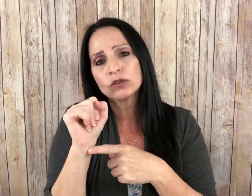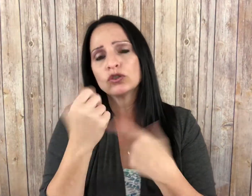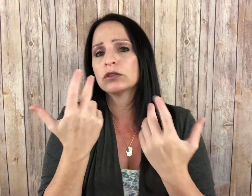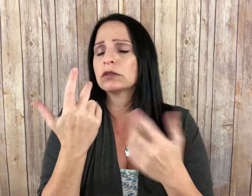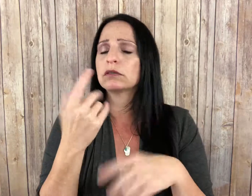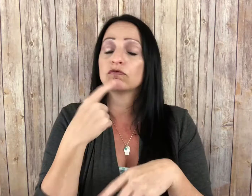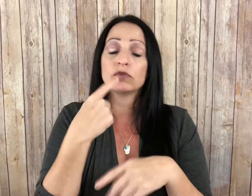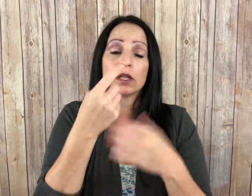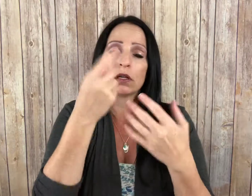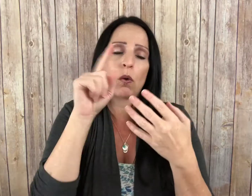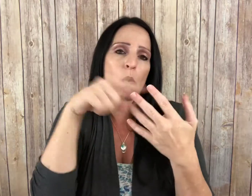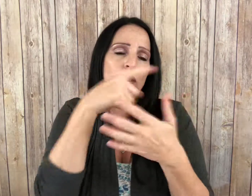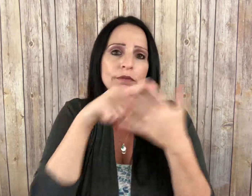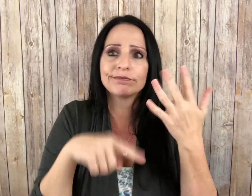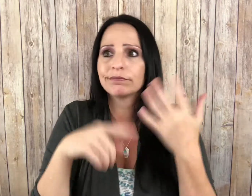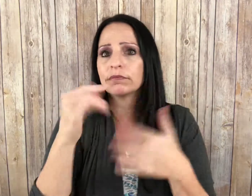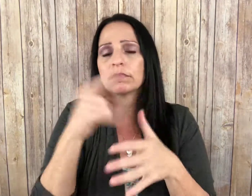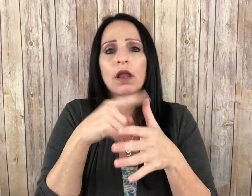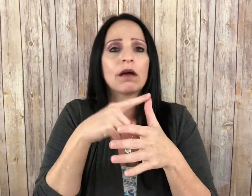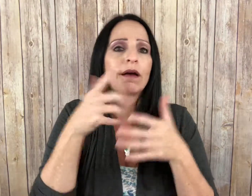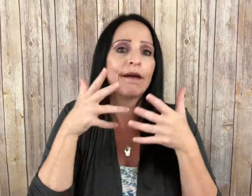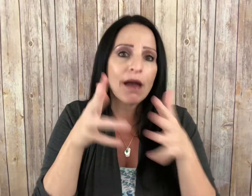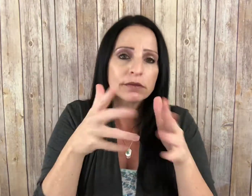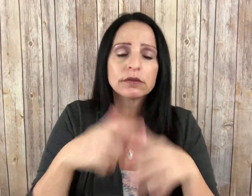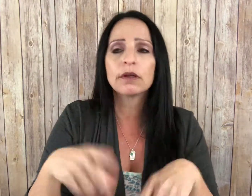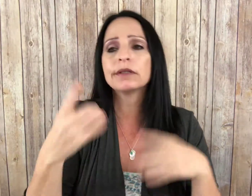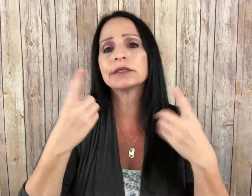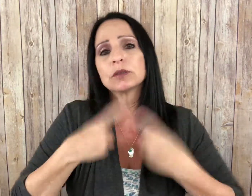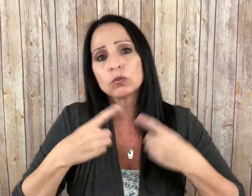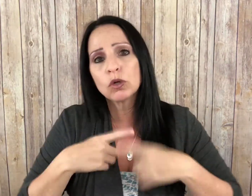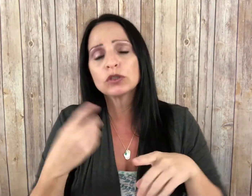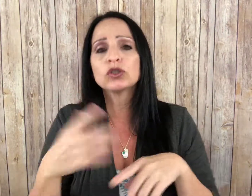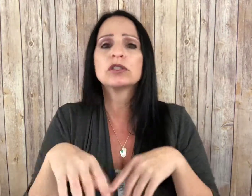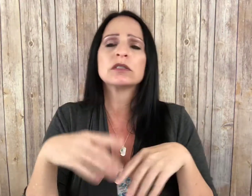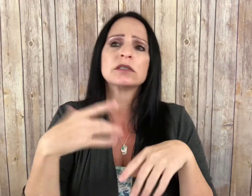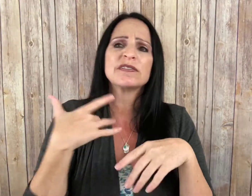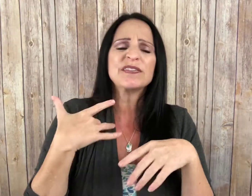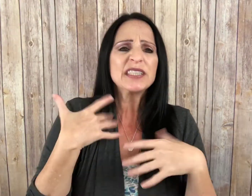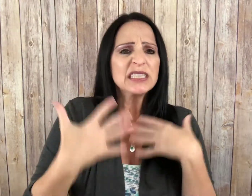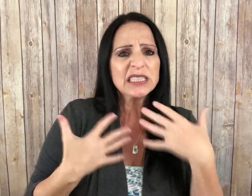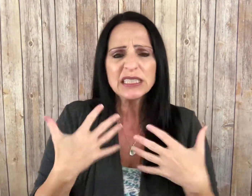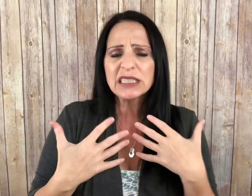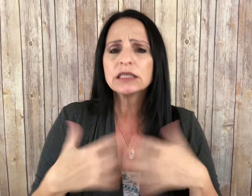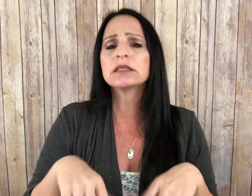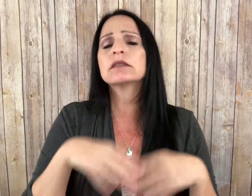For instance, it can help with anxiousness, feelings of worry, nervousness, and unease